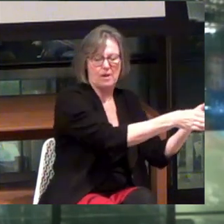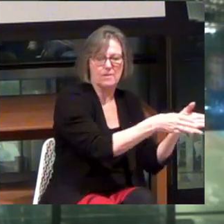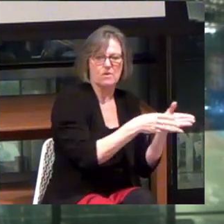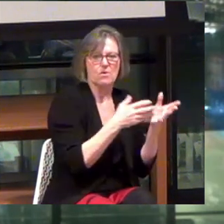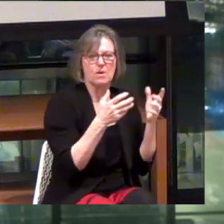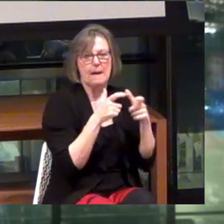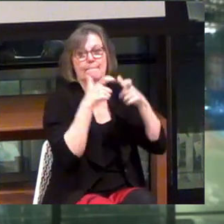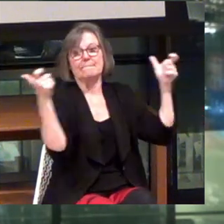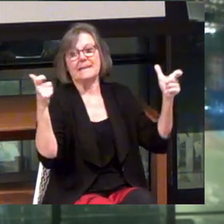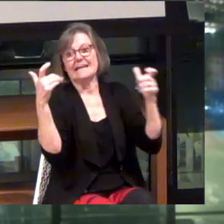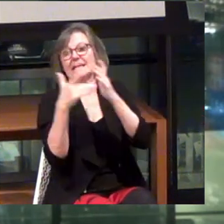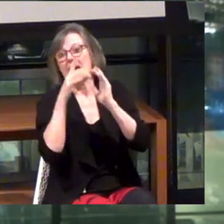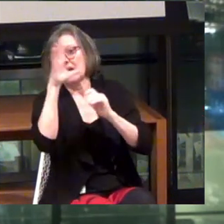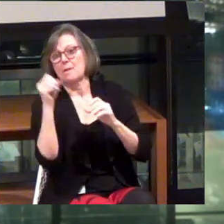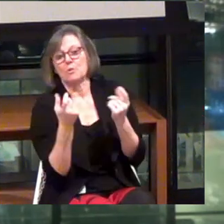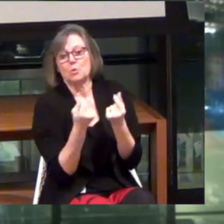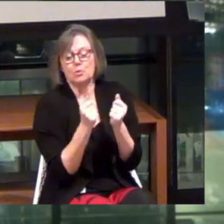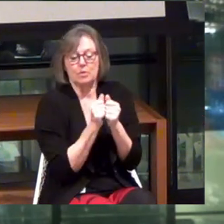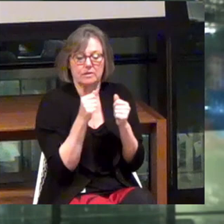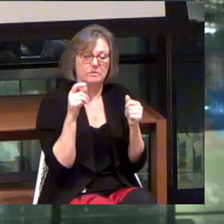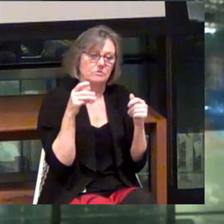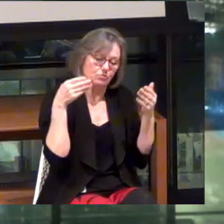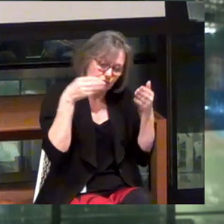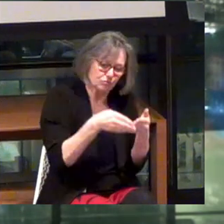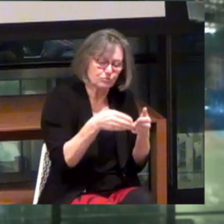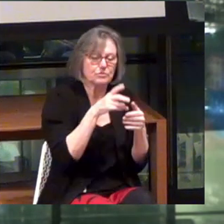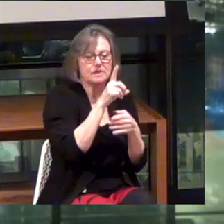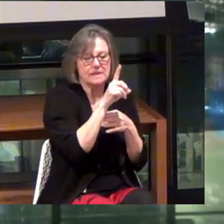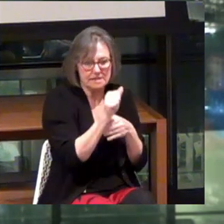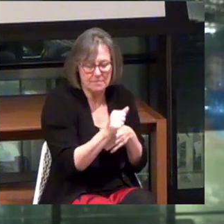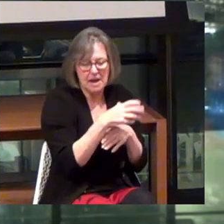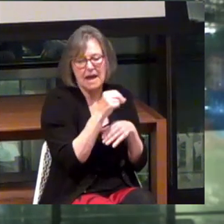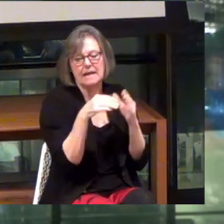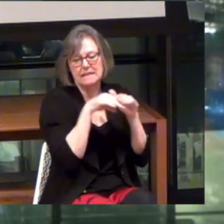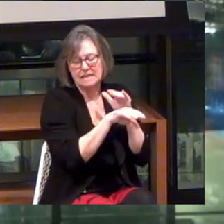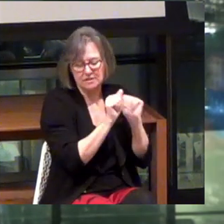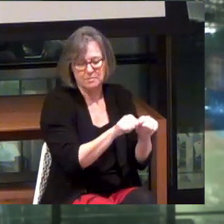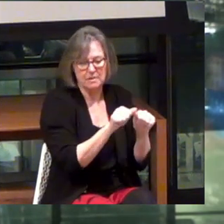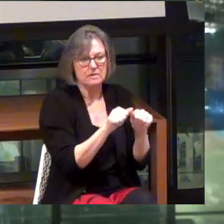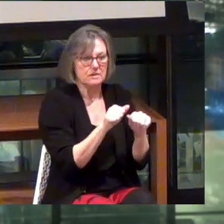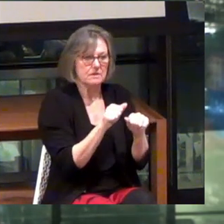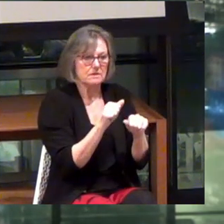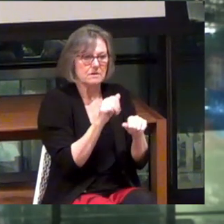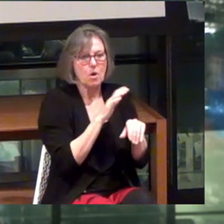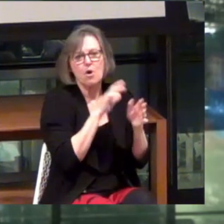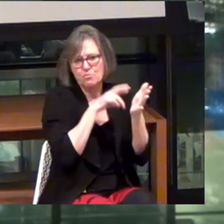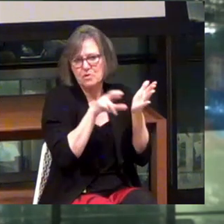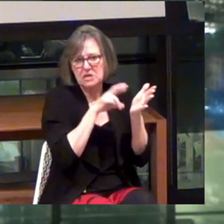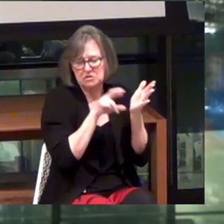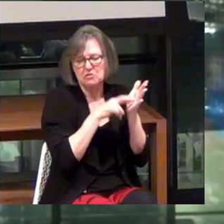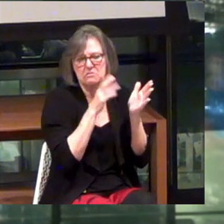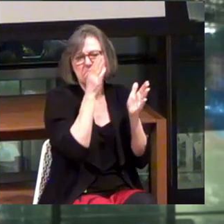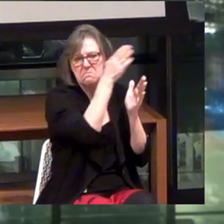What are big tech companies doing with regards to disability and accessibility? Which is on our research road map.